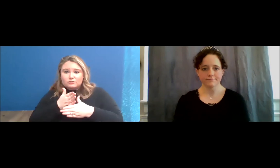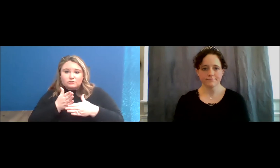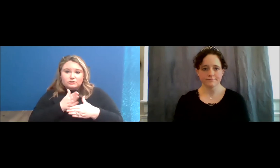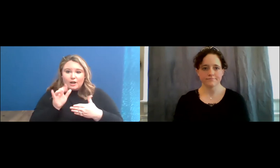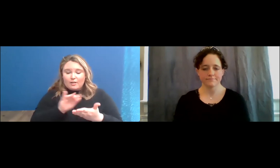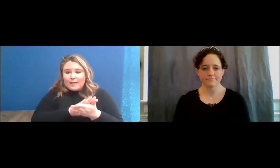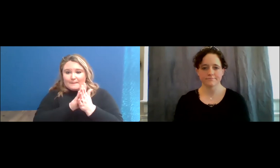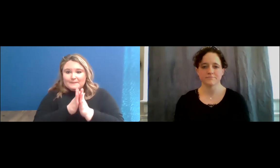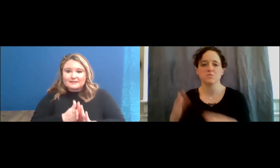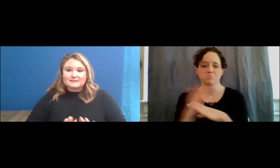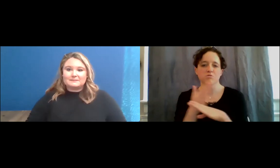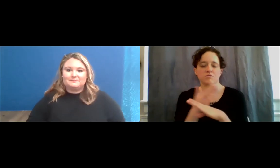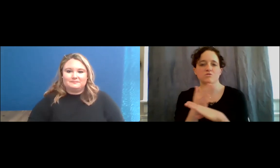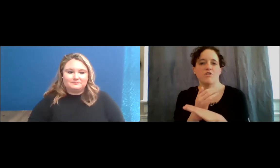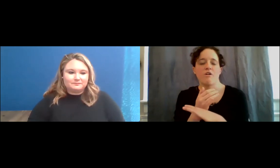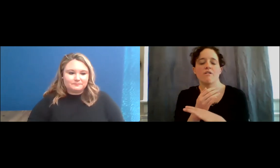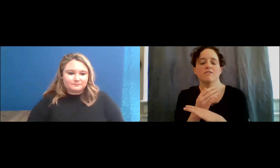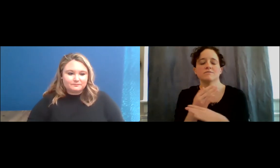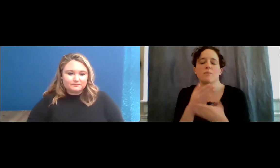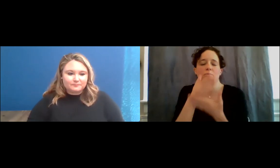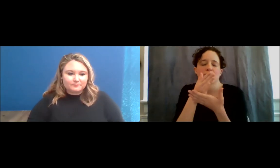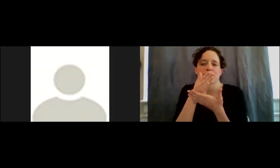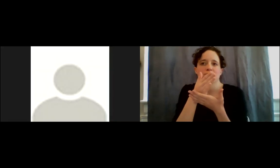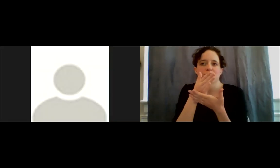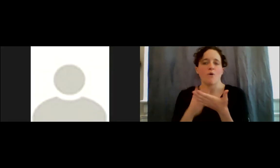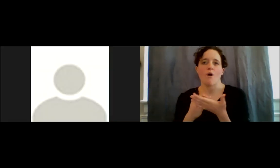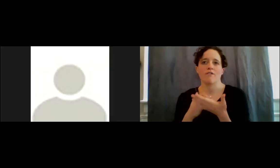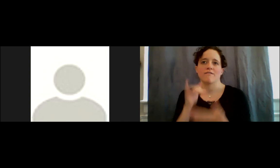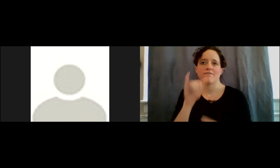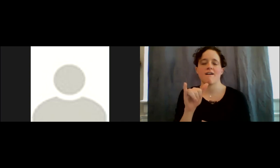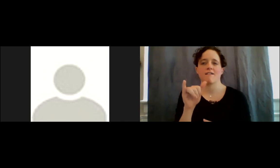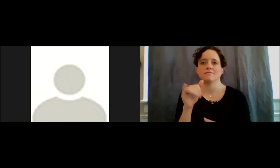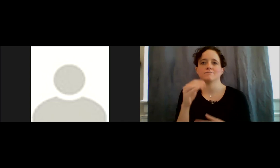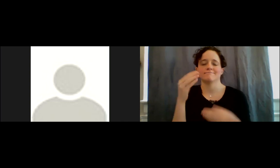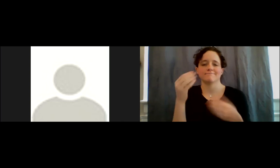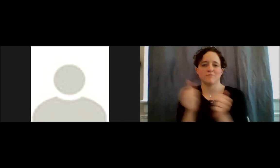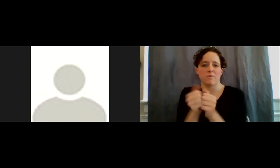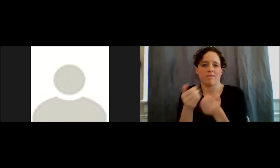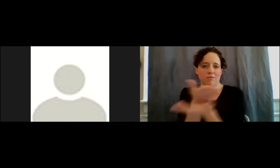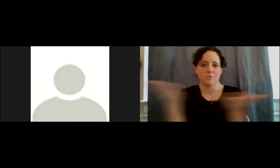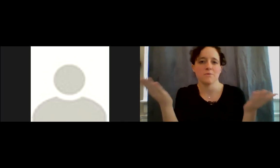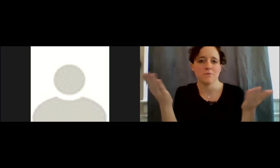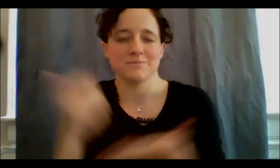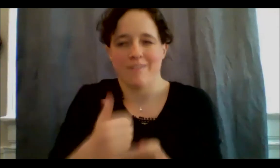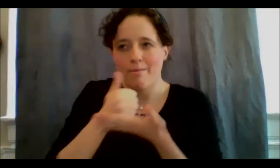sense of peace. I need just a little piece of that peace to keep my well-being going well and going forward.